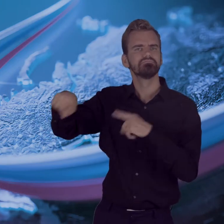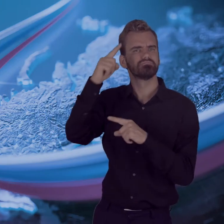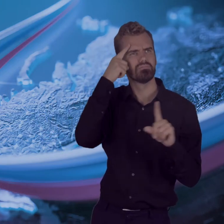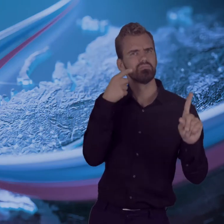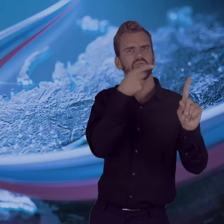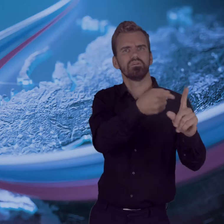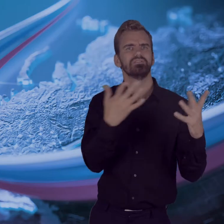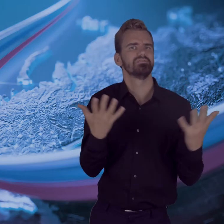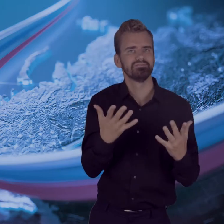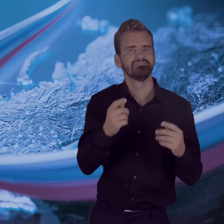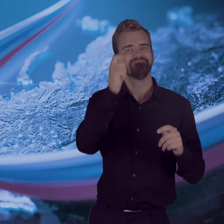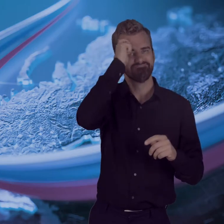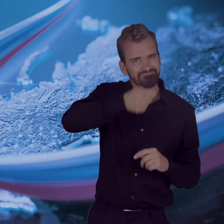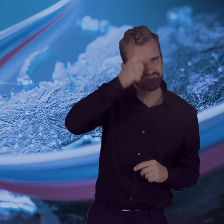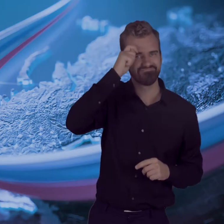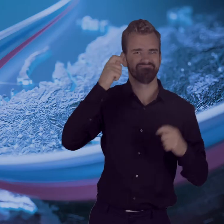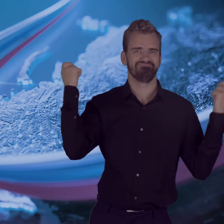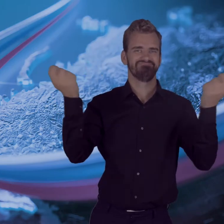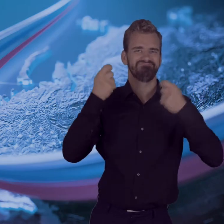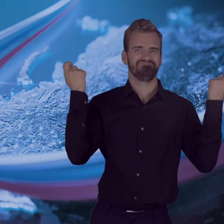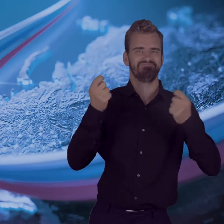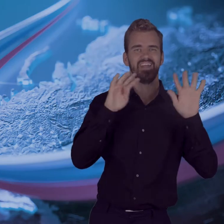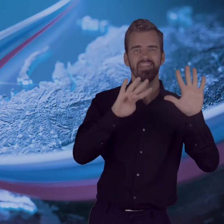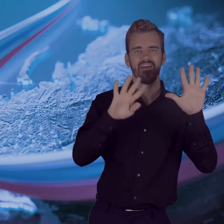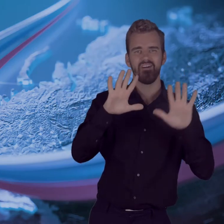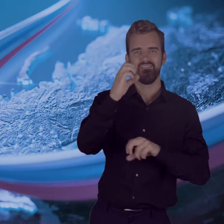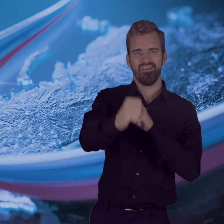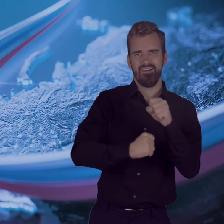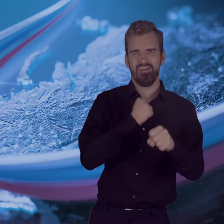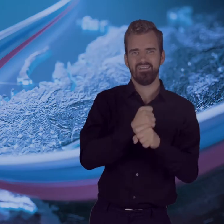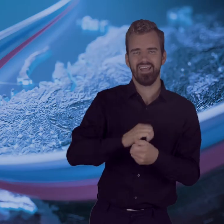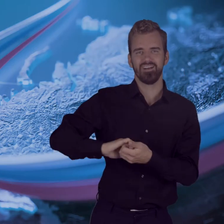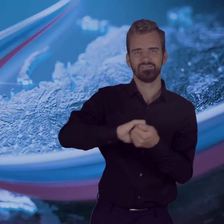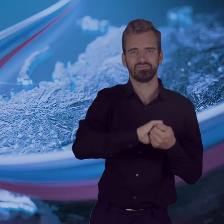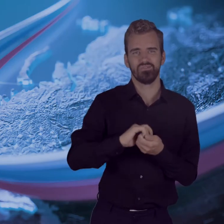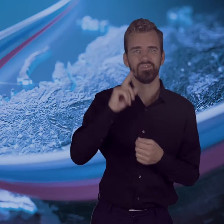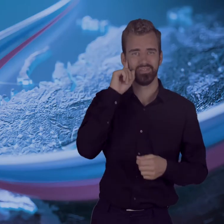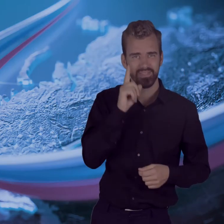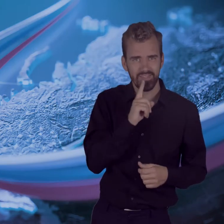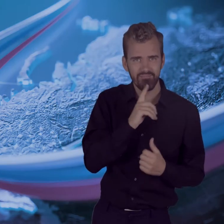The plein air dedicated to the 95th anniversary